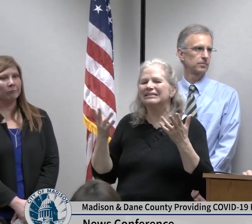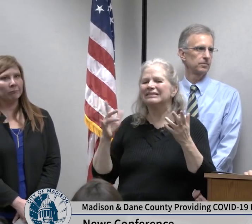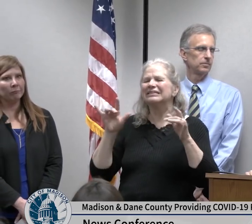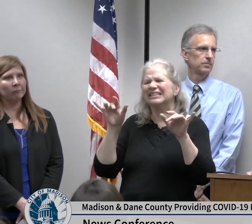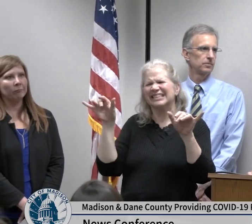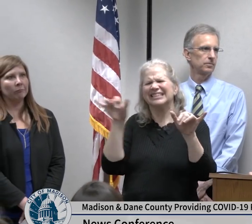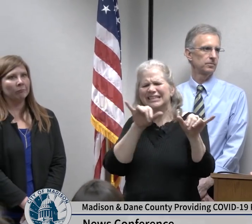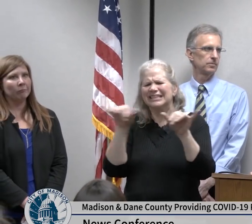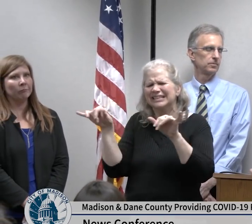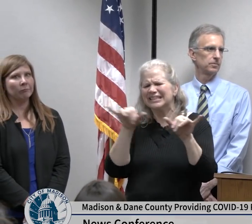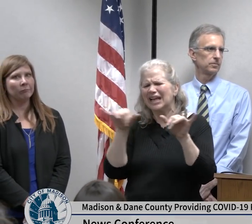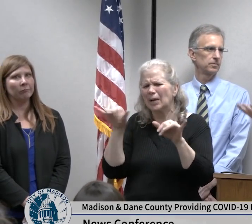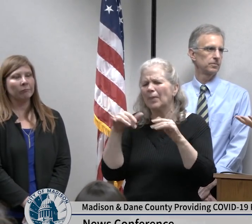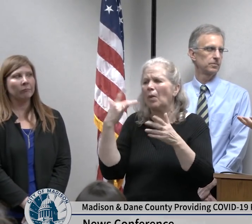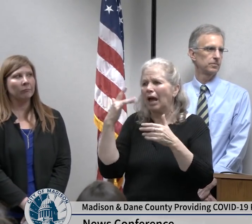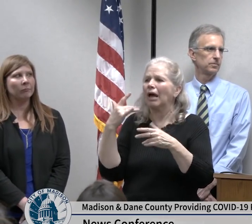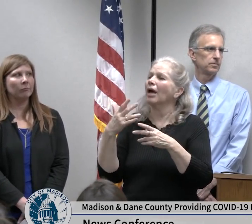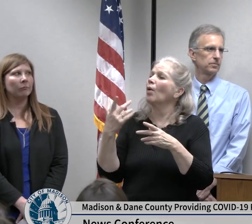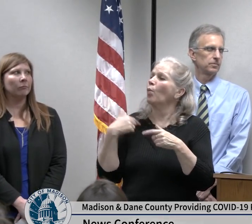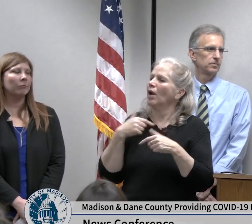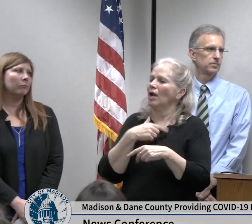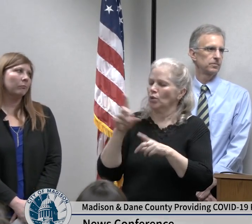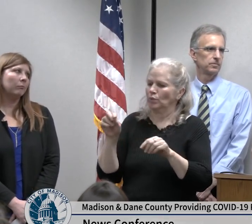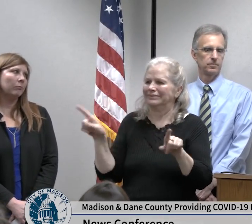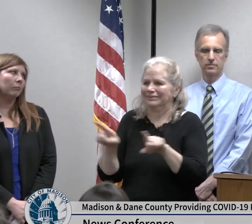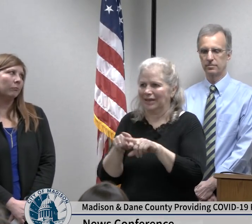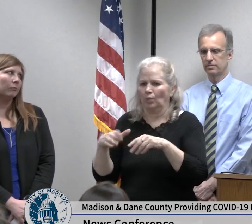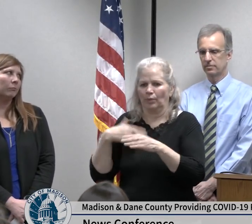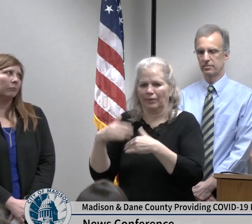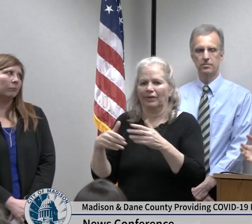and things and if everybody remembers at that time I think there was a lot of the